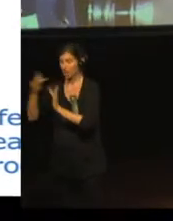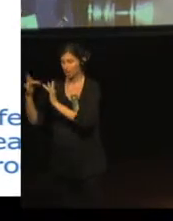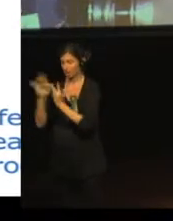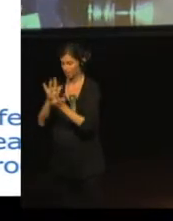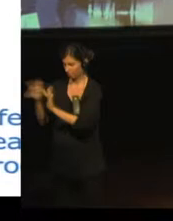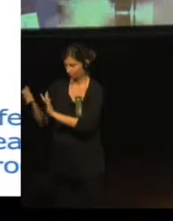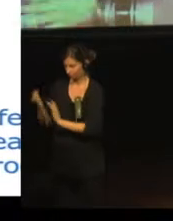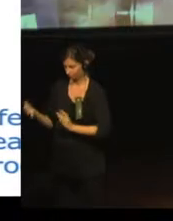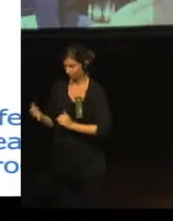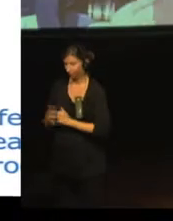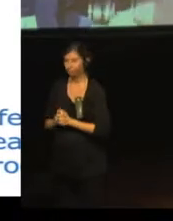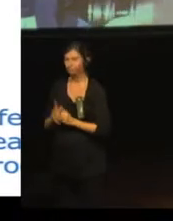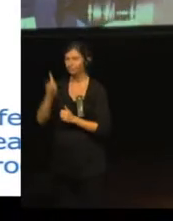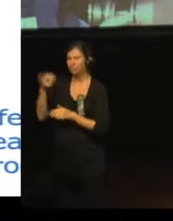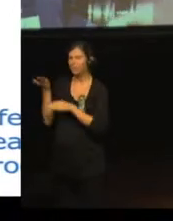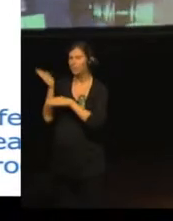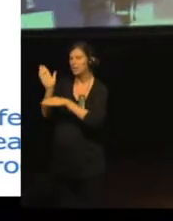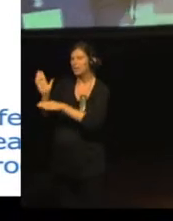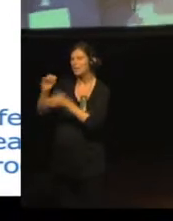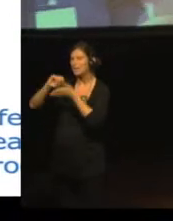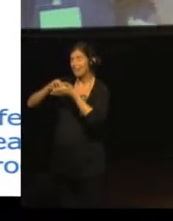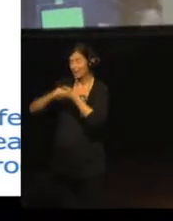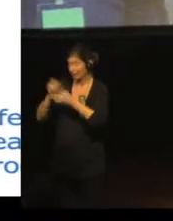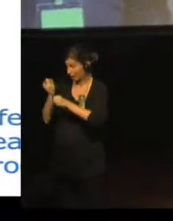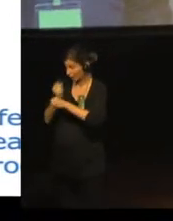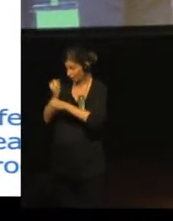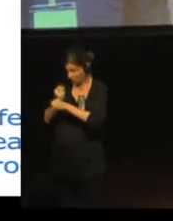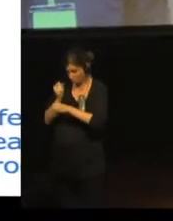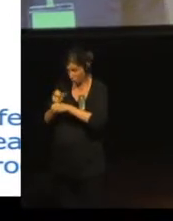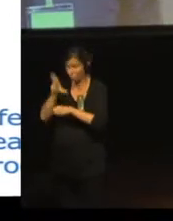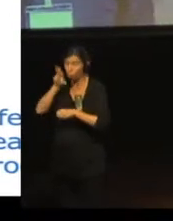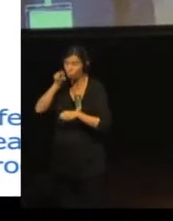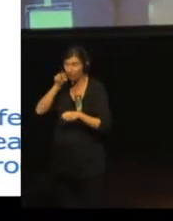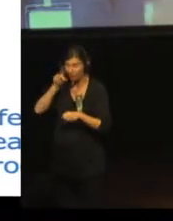where anybody could follow the process and the work we had already done.